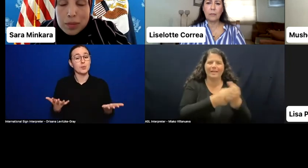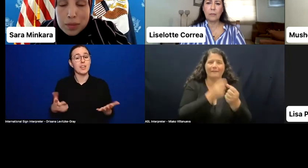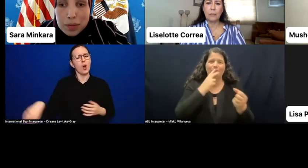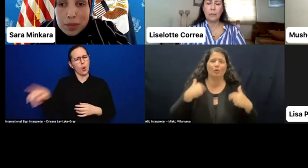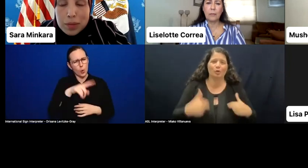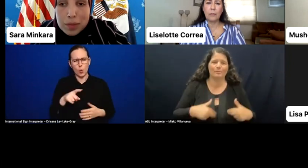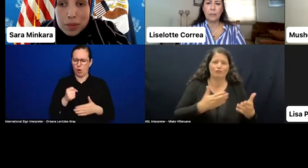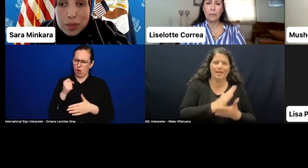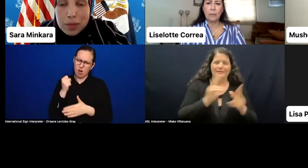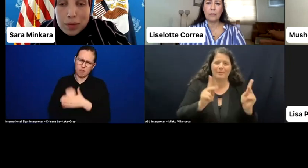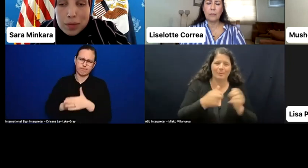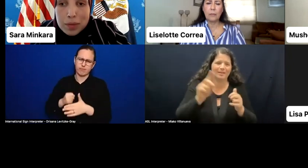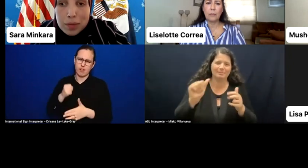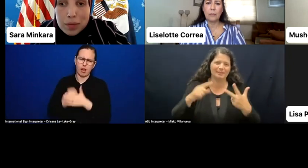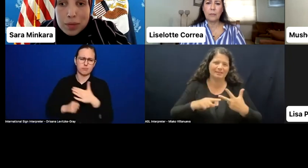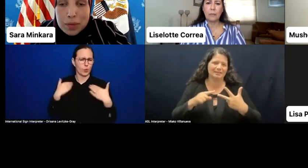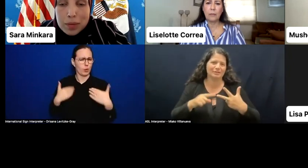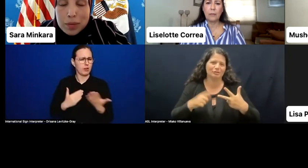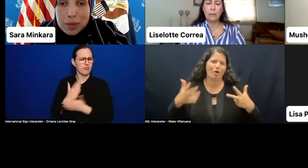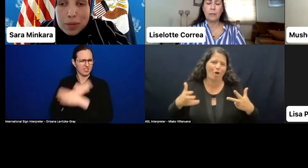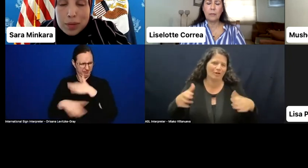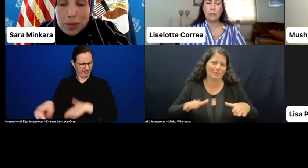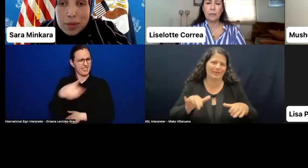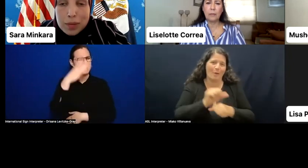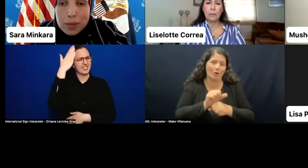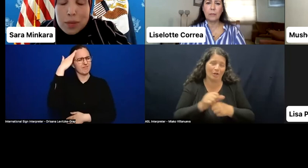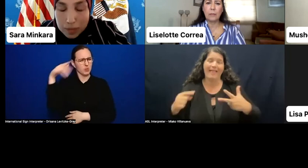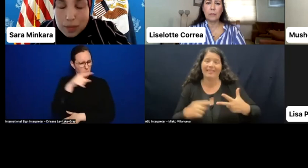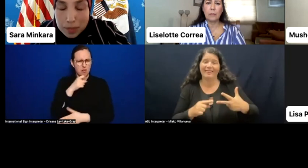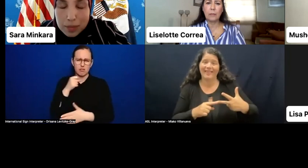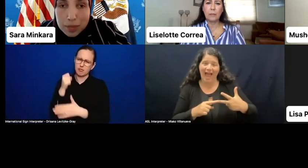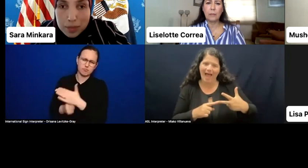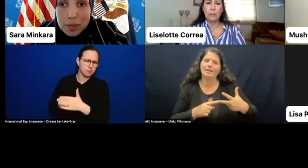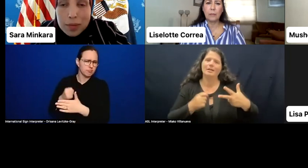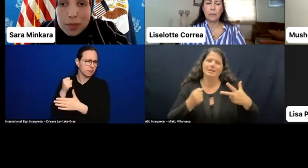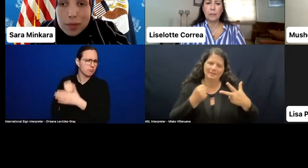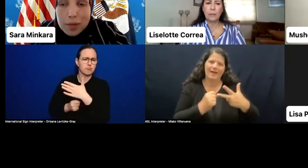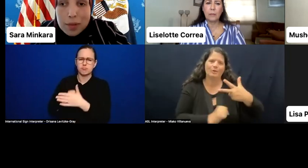And that really is the foundation for the other two pillars.